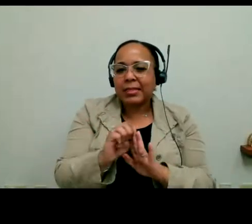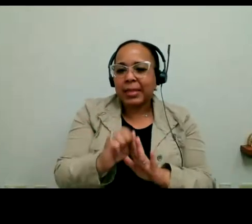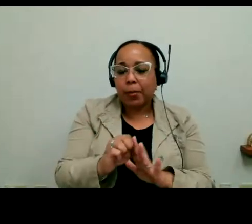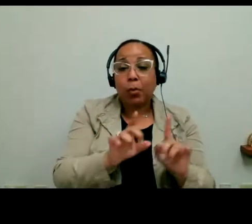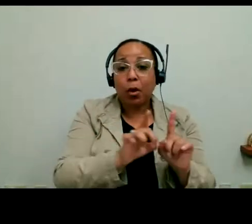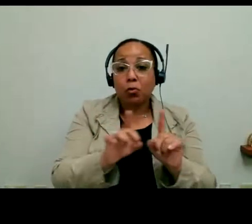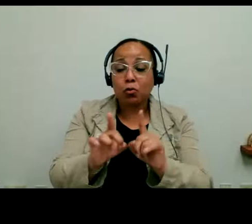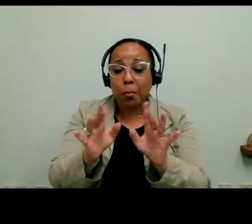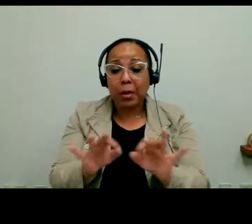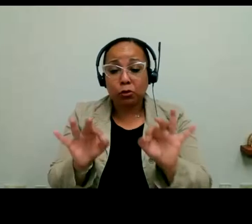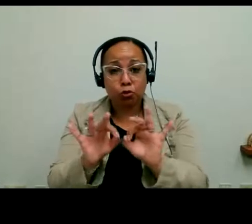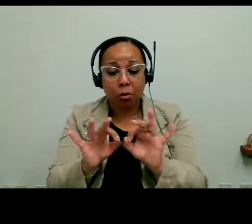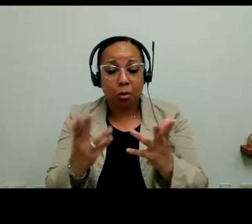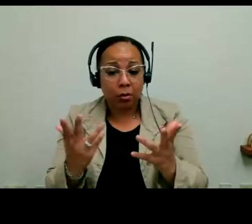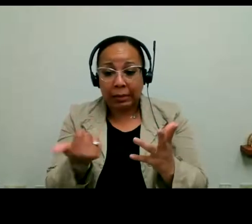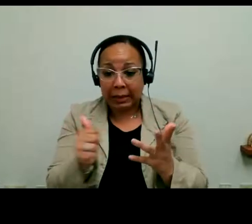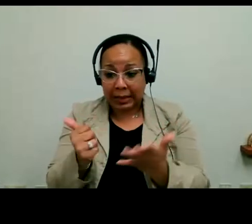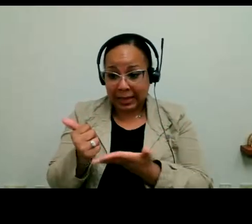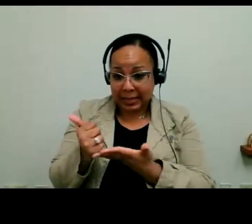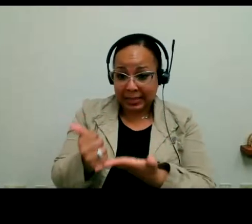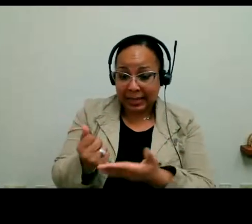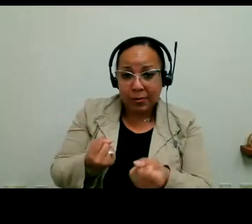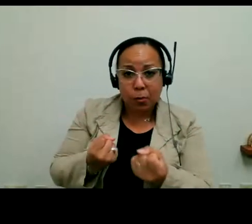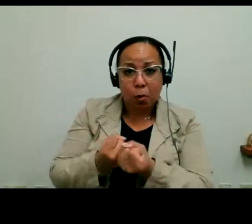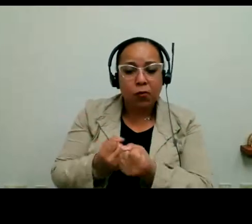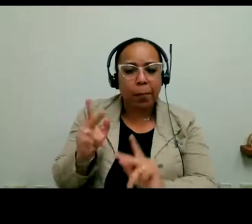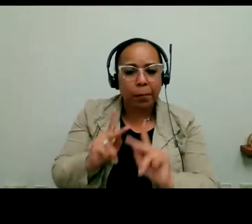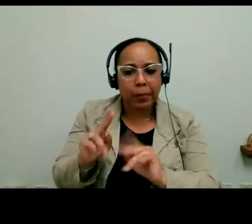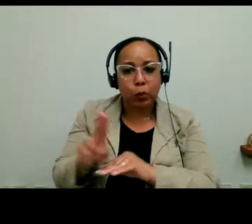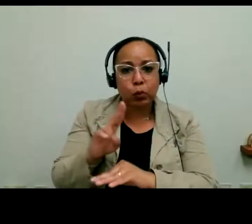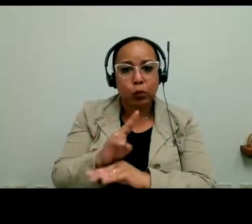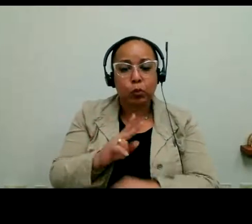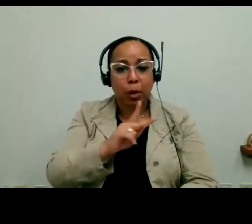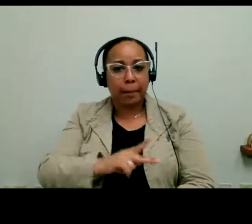sure that there's any assistance and support for people who use personal